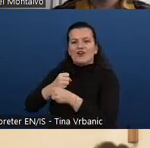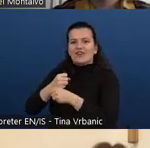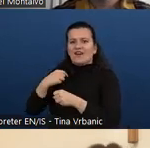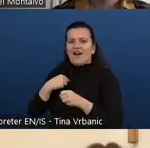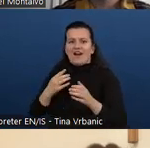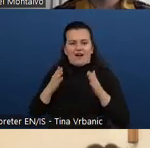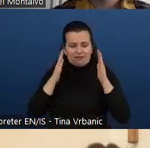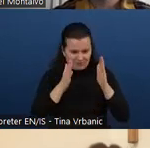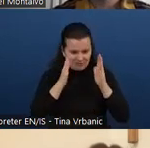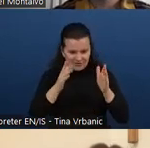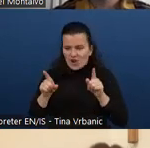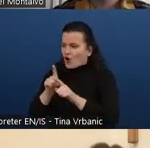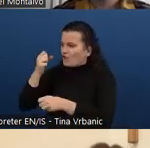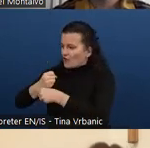We are collaborating.